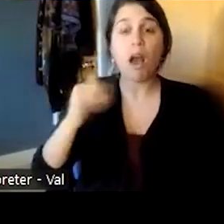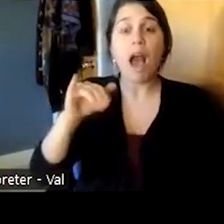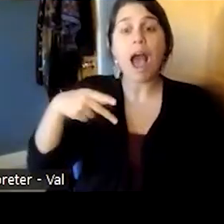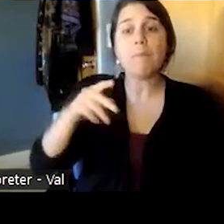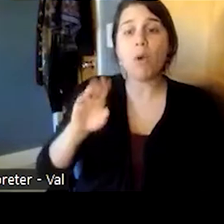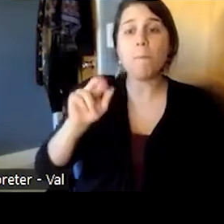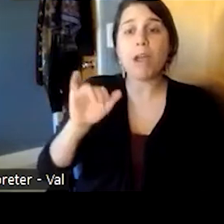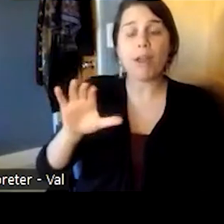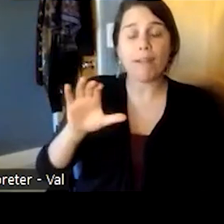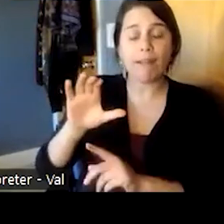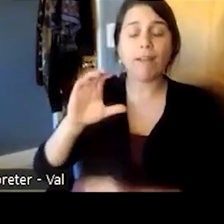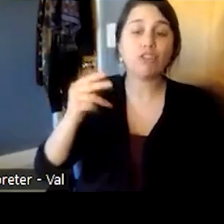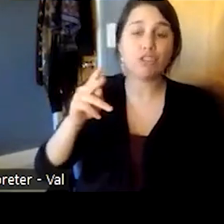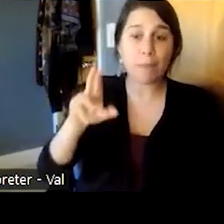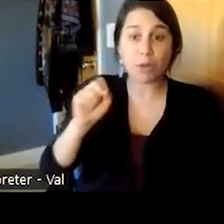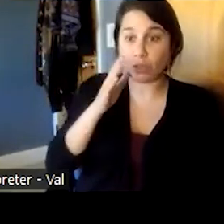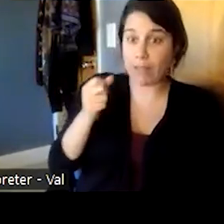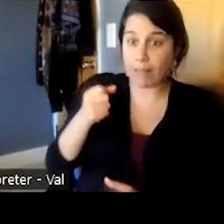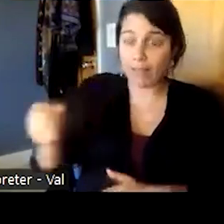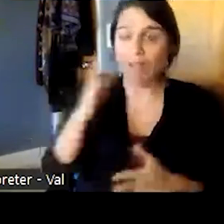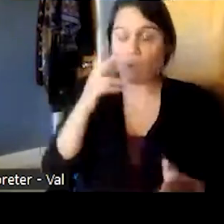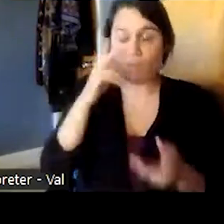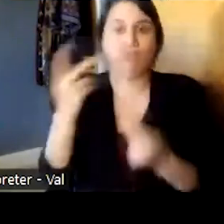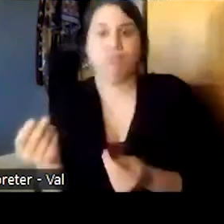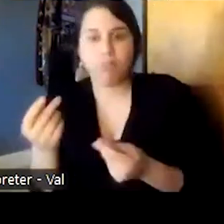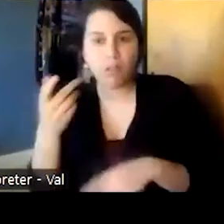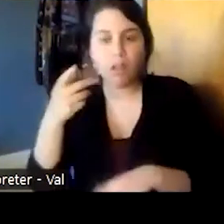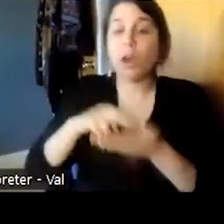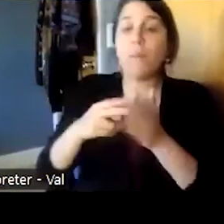they were studying you know what happened to pilots at high altitudes and some people